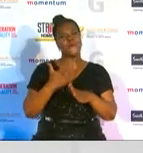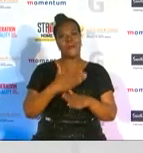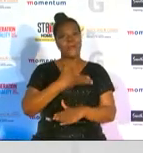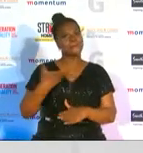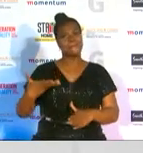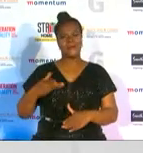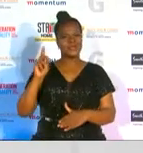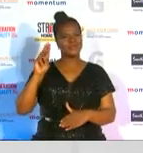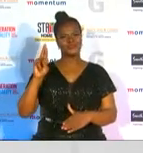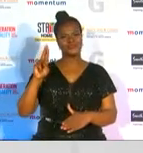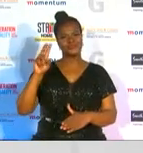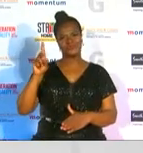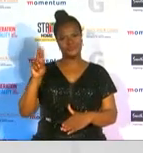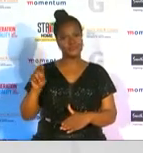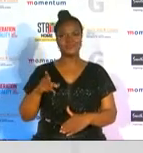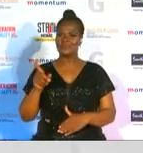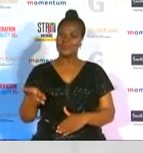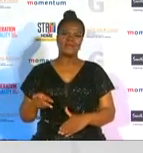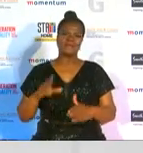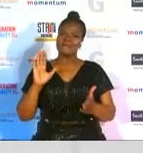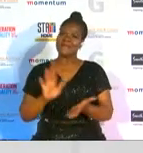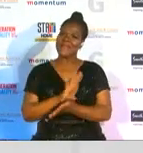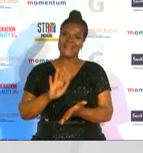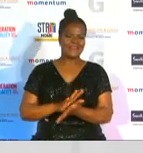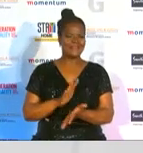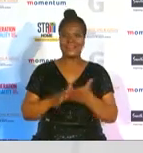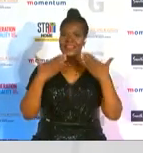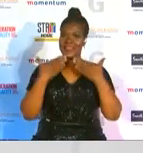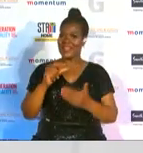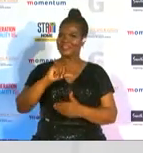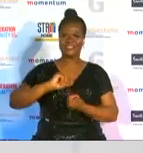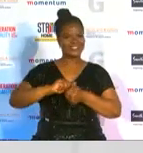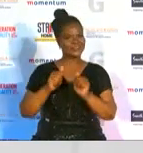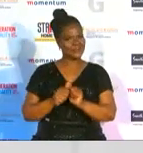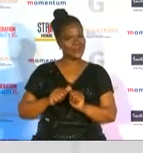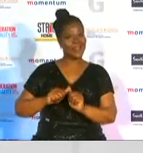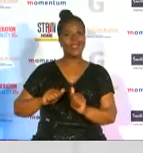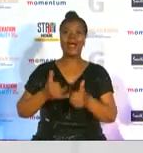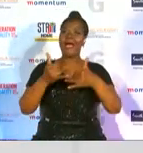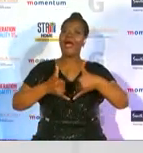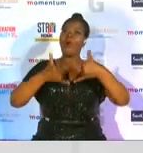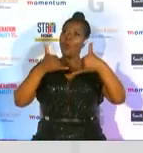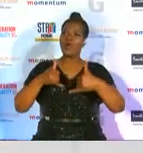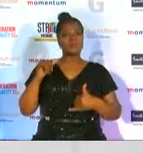and we are so grateful that the g-spot award is actually reigniting the spark within you